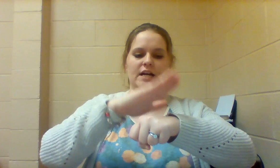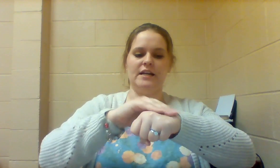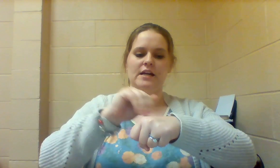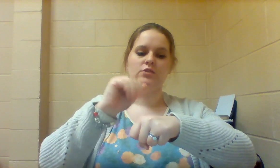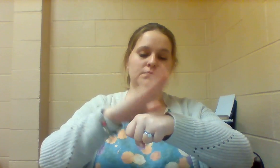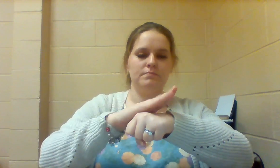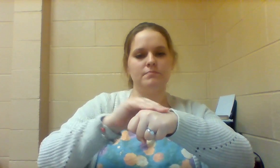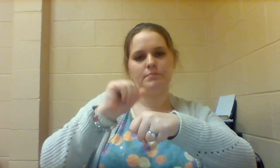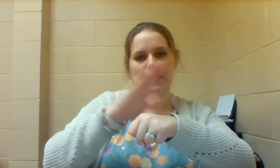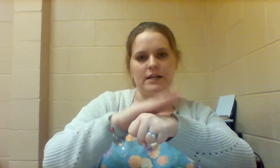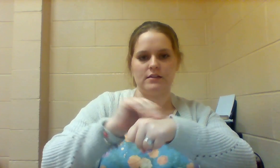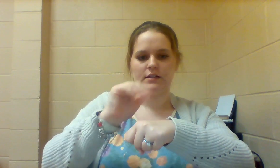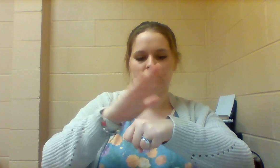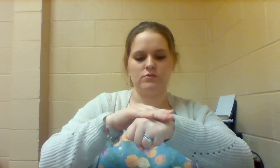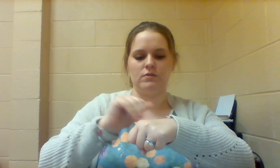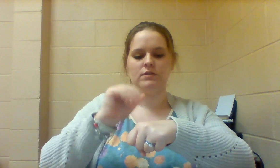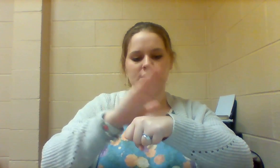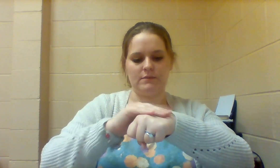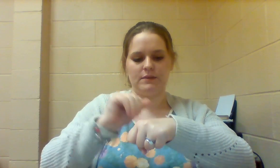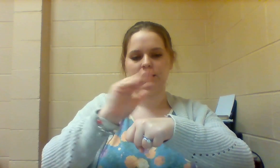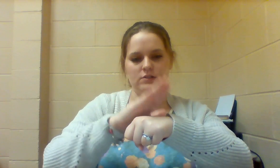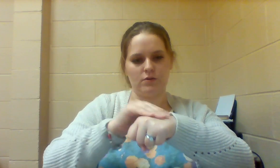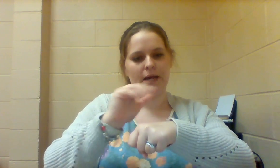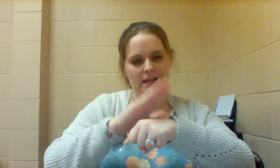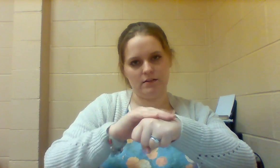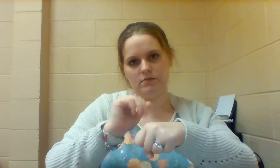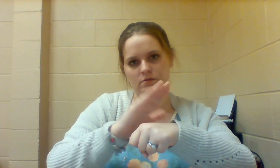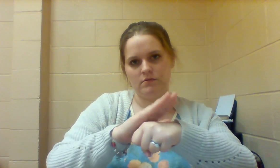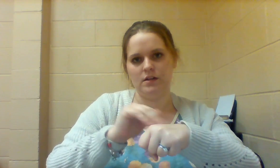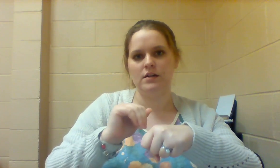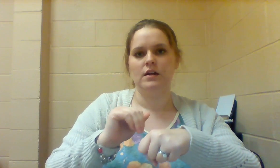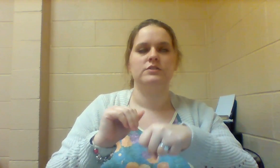other hand and you pet it, like you're stroking something, so a PET